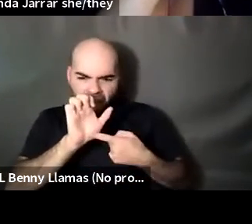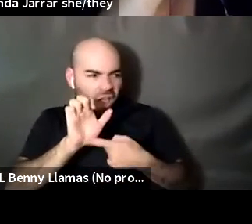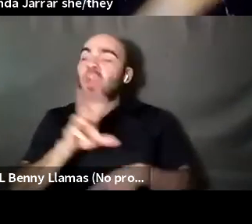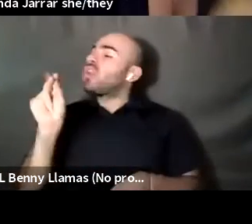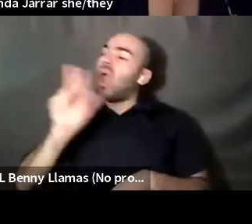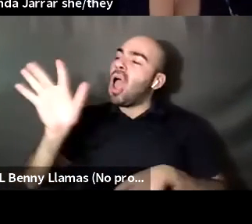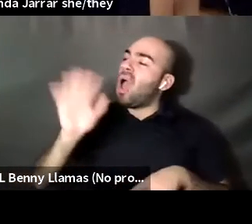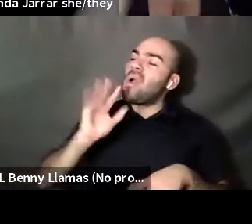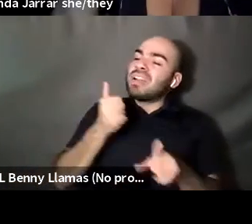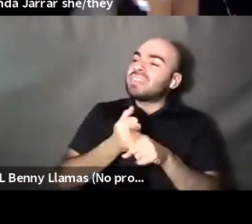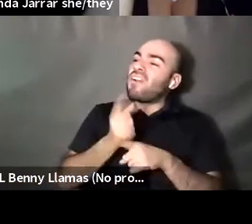Randa Jarrar she/they: The editors were like, no.